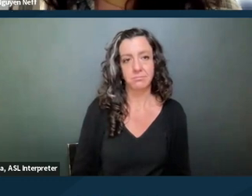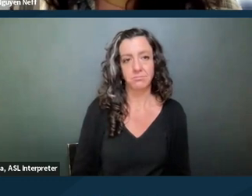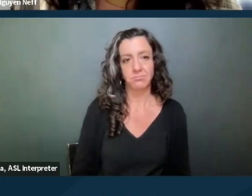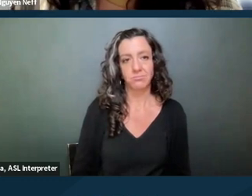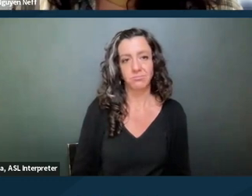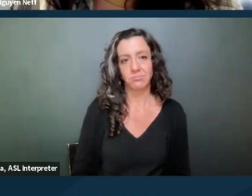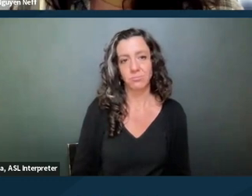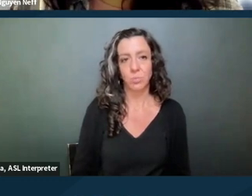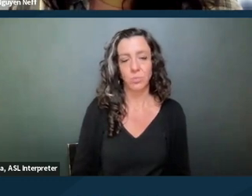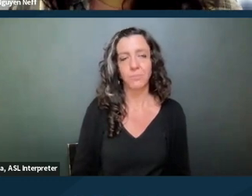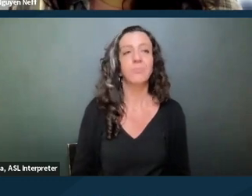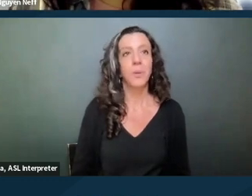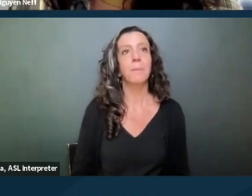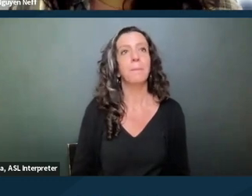So I'm just going to,